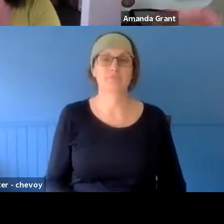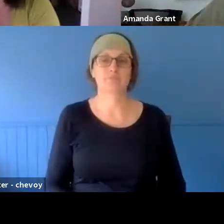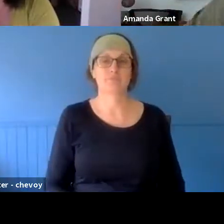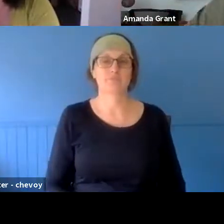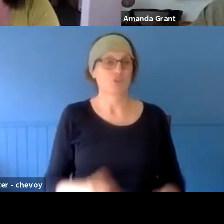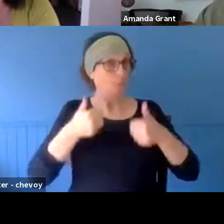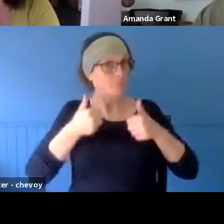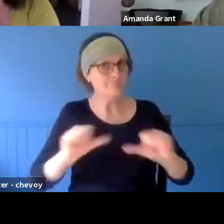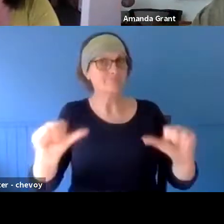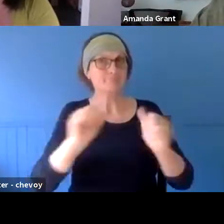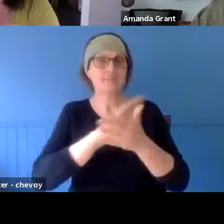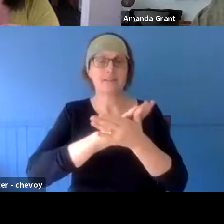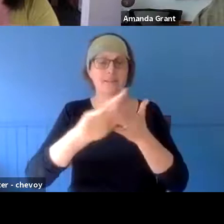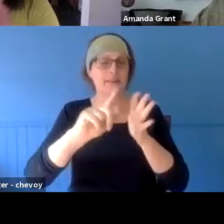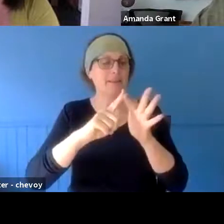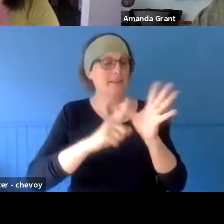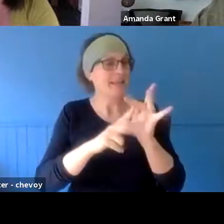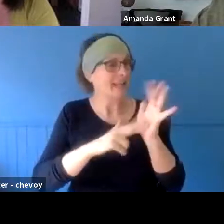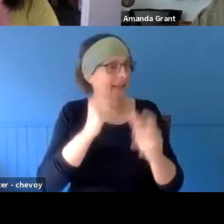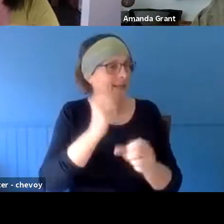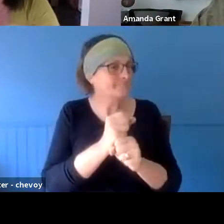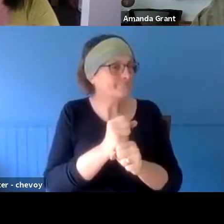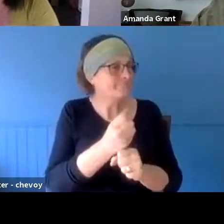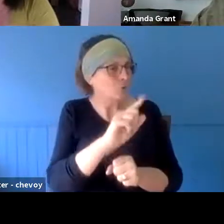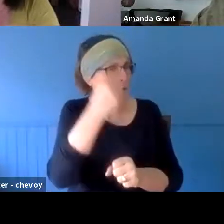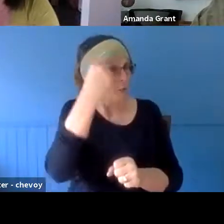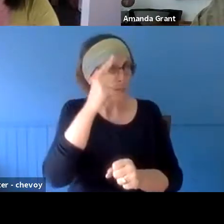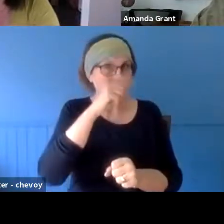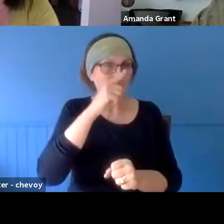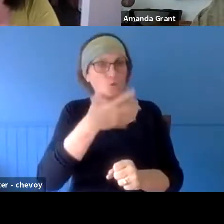those opportunities and how they're feeling? >> VANESSA KEENAN: Yeah,